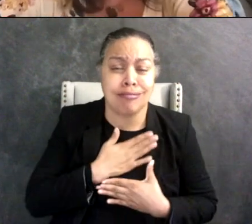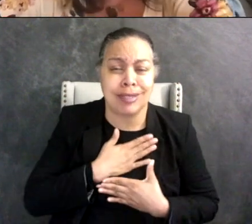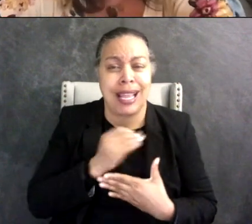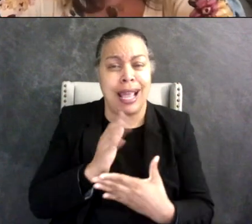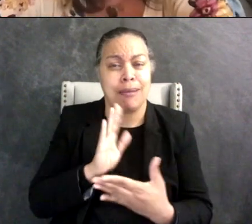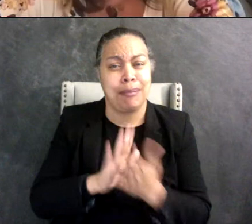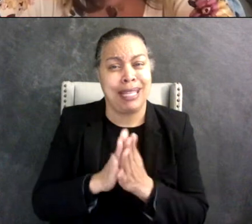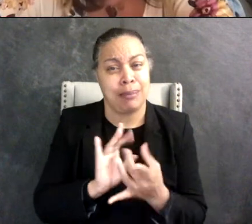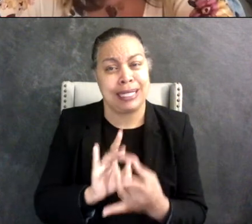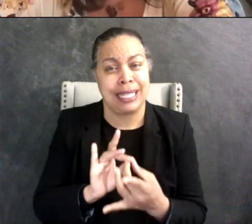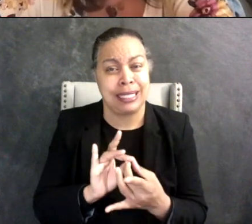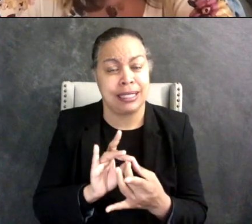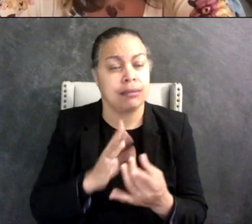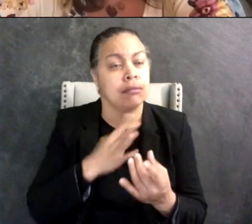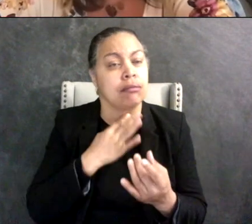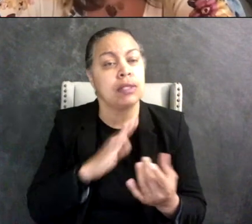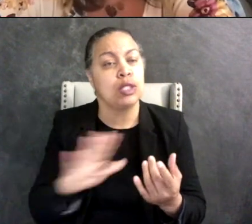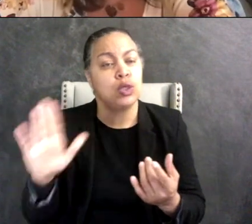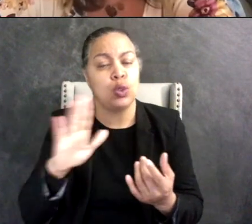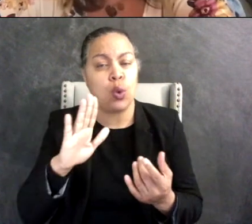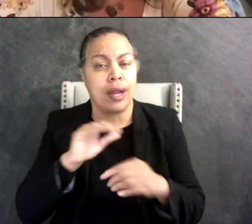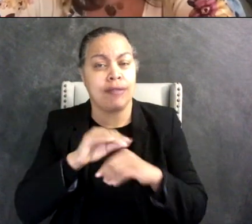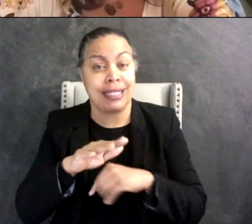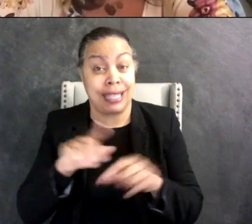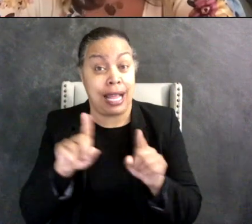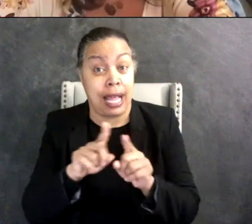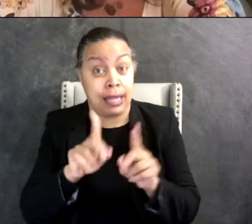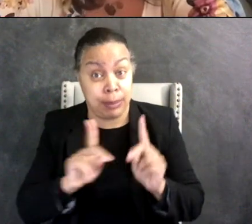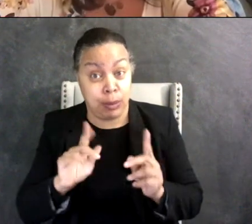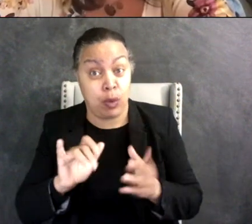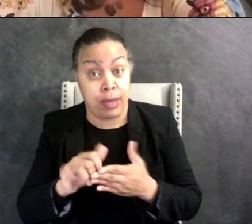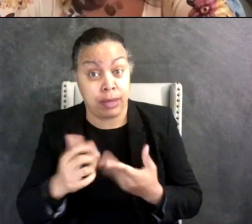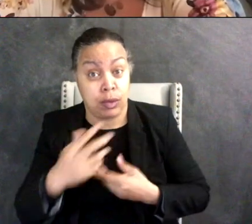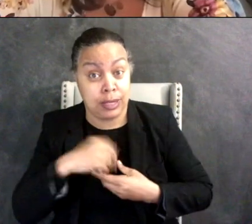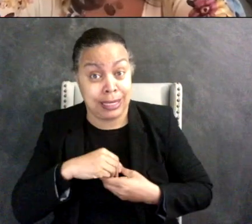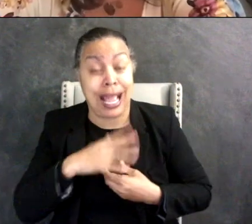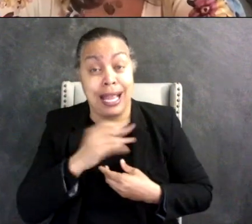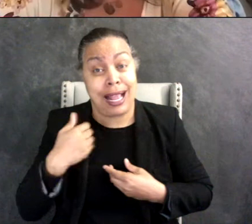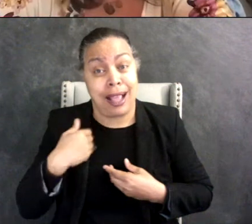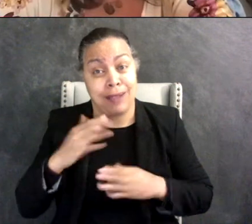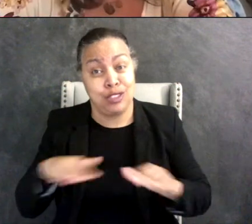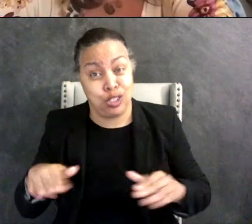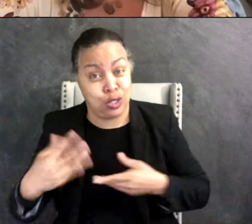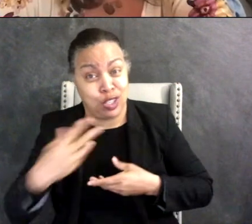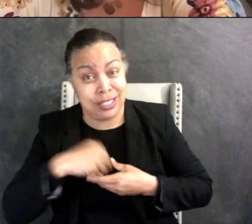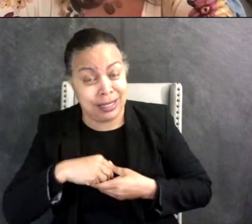What is both of your advice as autistic people with autistic children, what is your advice